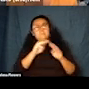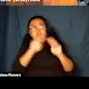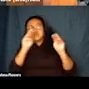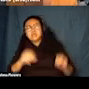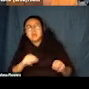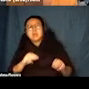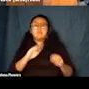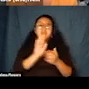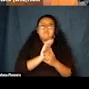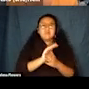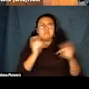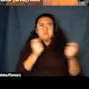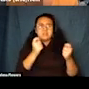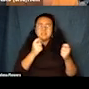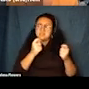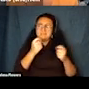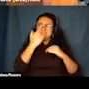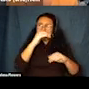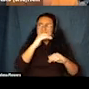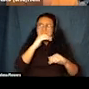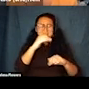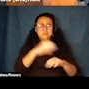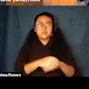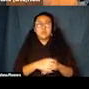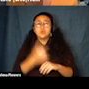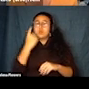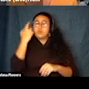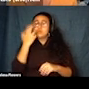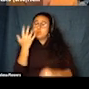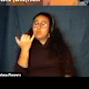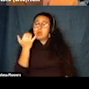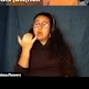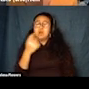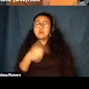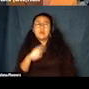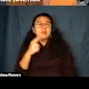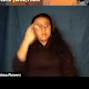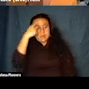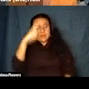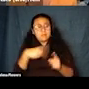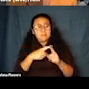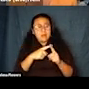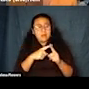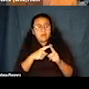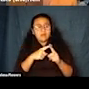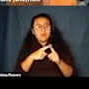And one of the reasons why, when they're thinking about compliance, they're thinking about it in such a basic minimal way.